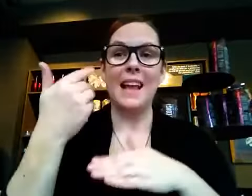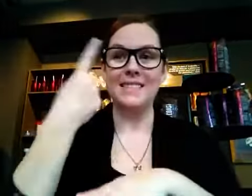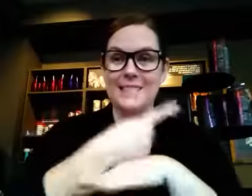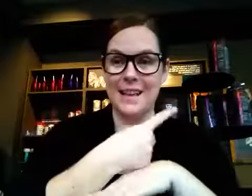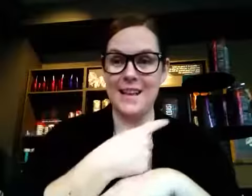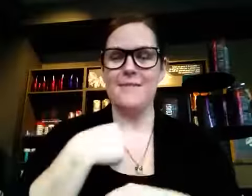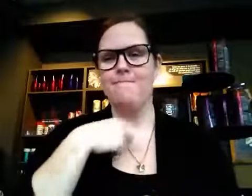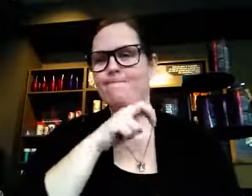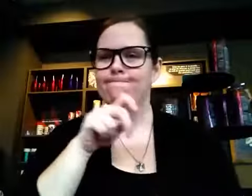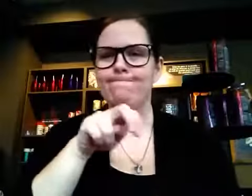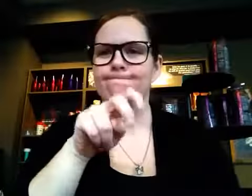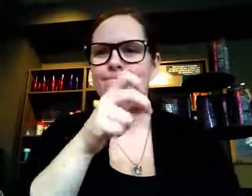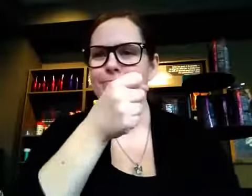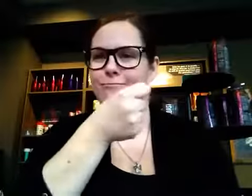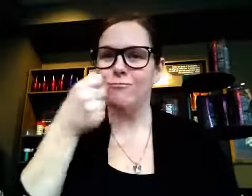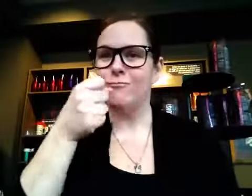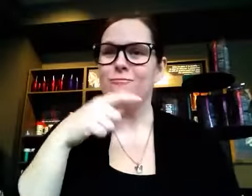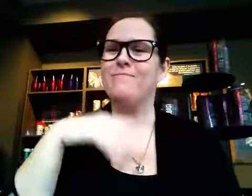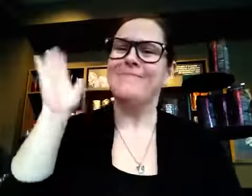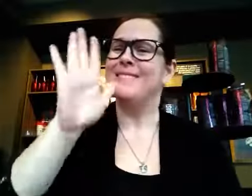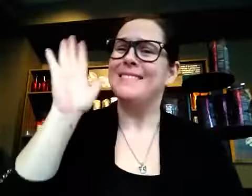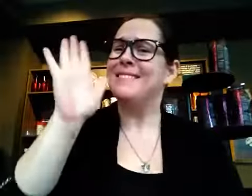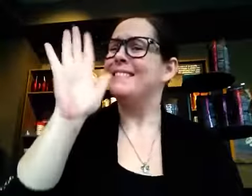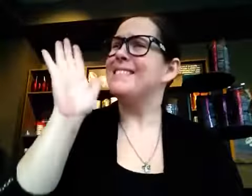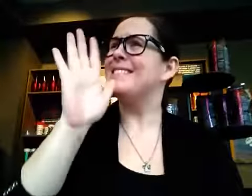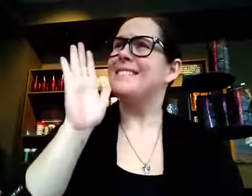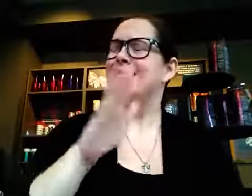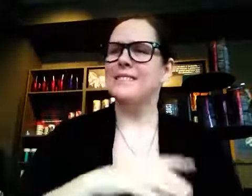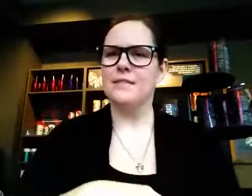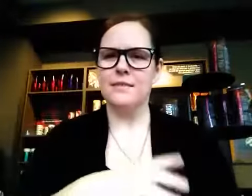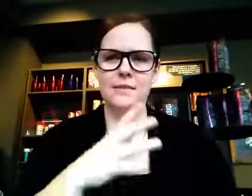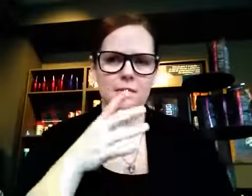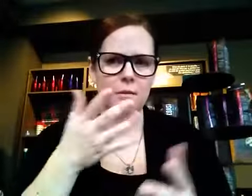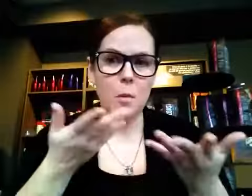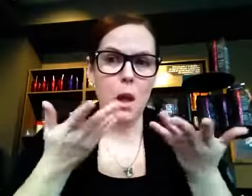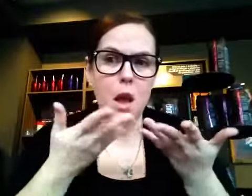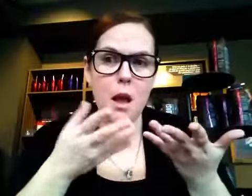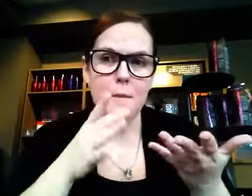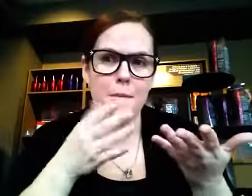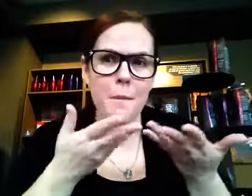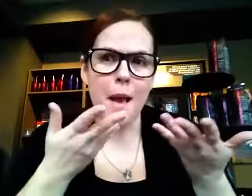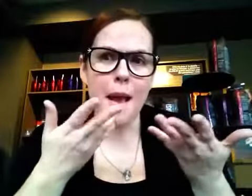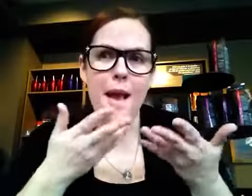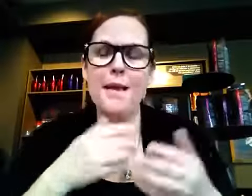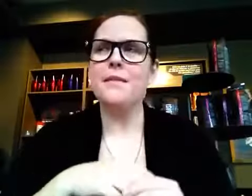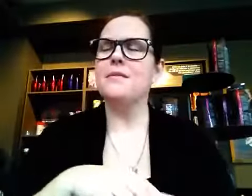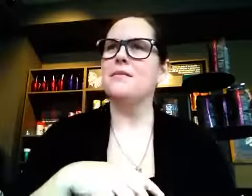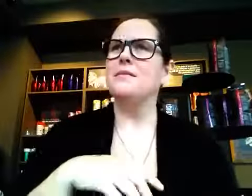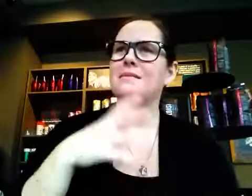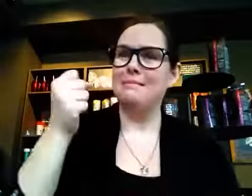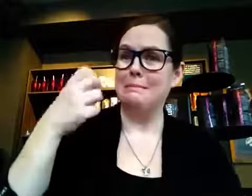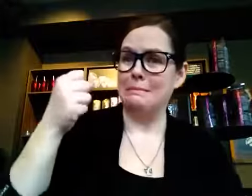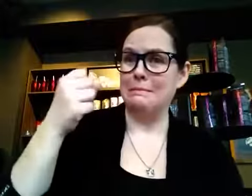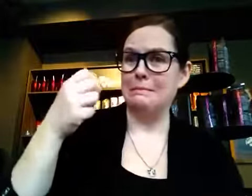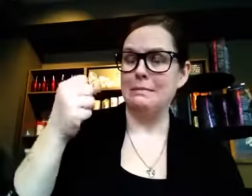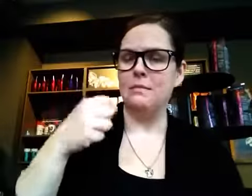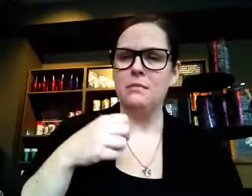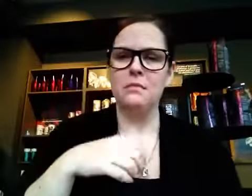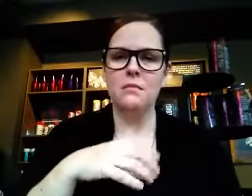The very next day, I marched up to the refrigerator and banged on the door. My mom asked me what I wanted, and I signed milk!